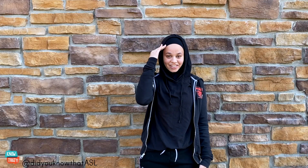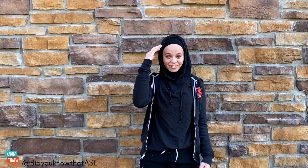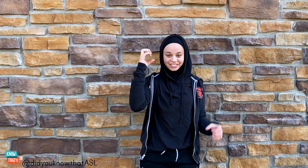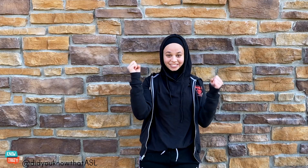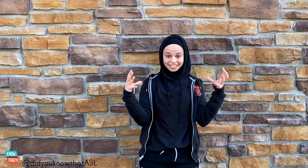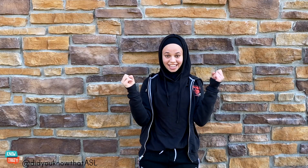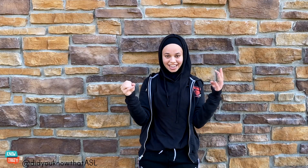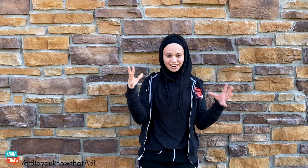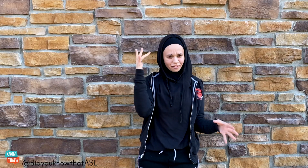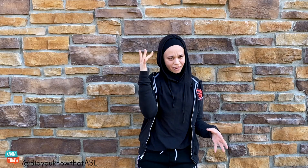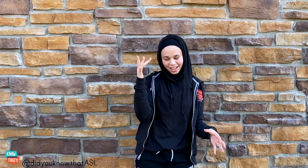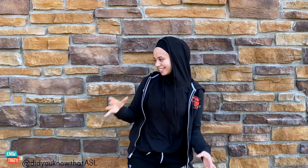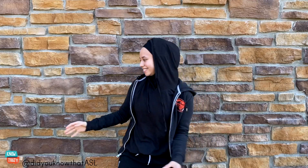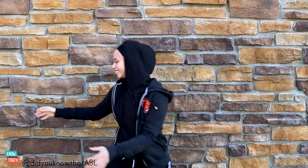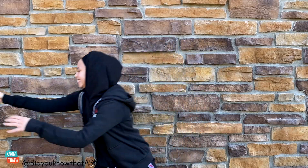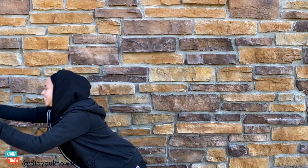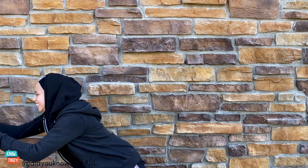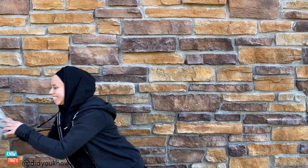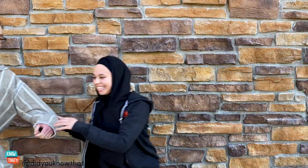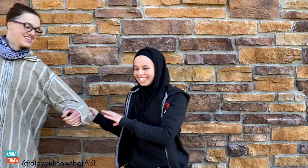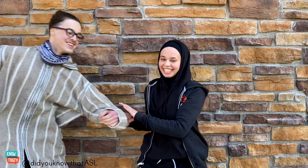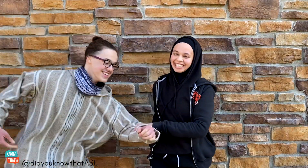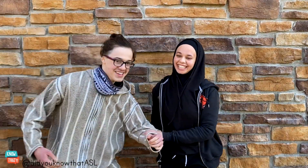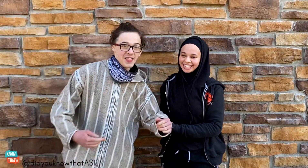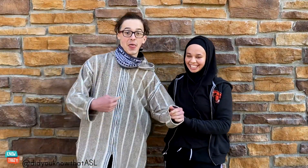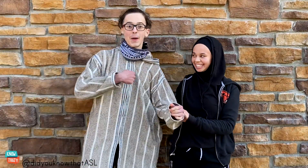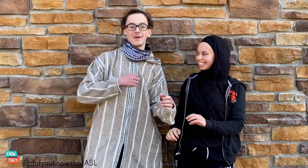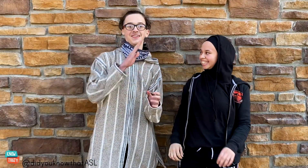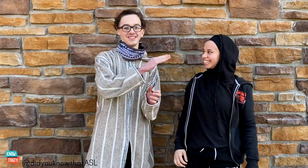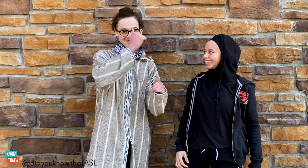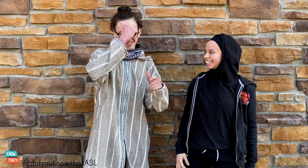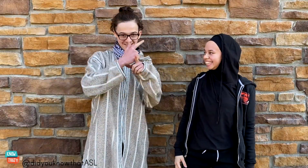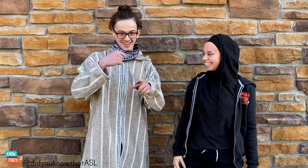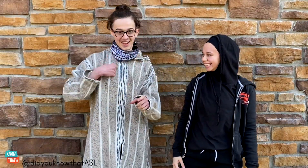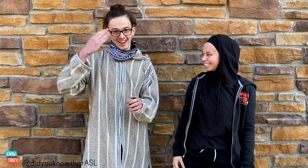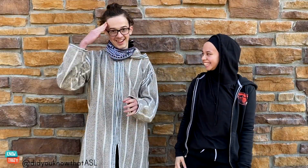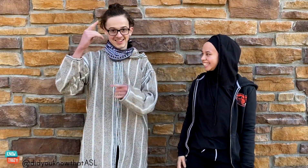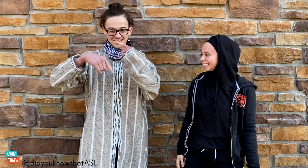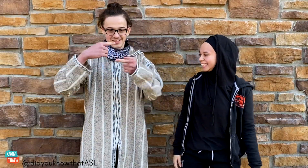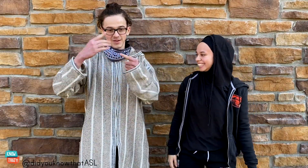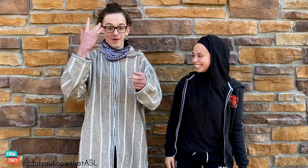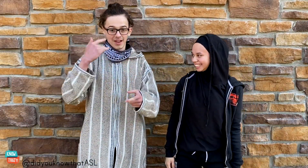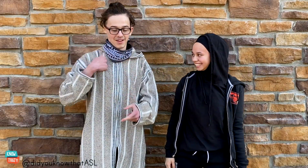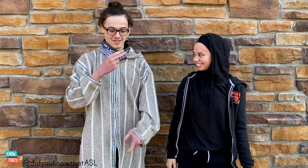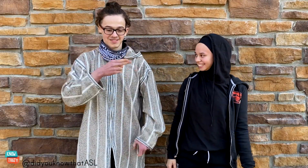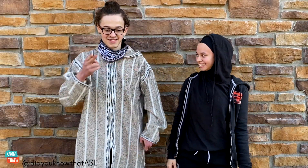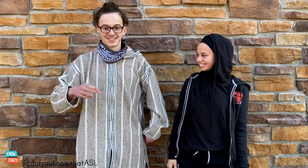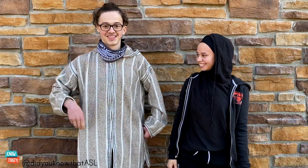Why do I know sign? Hi I'm her brother! The reason she knows sign is because I'm hard of hearing.